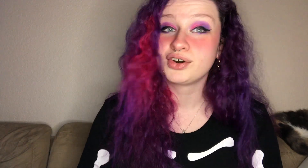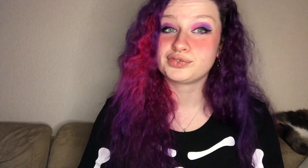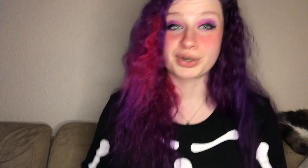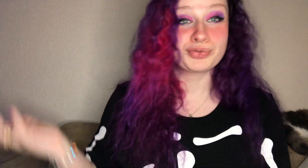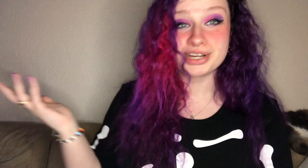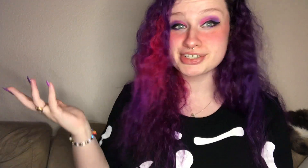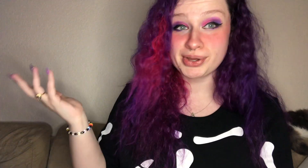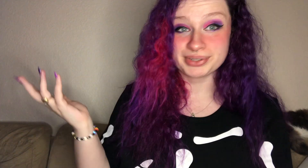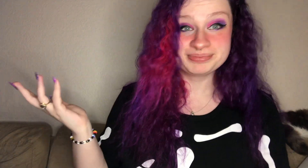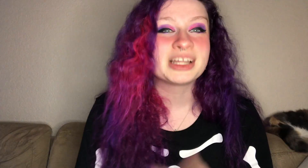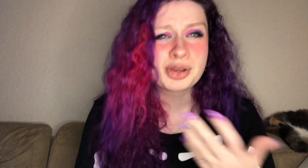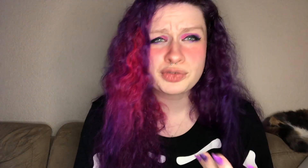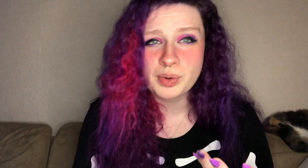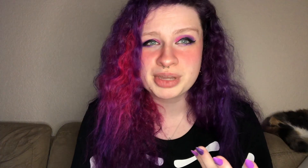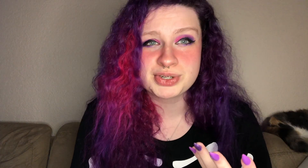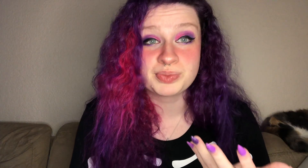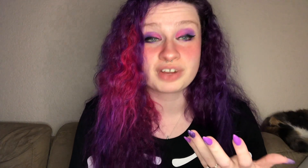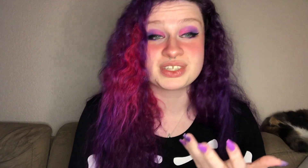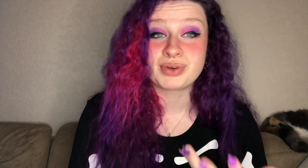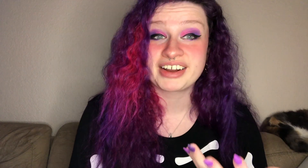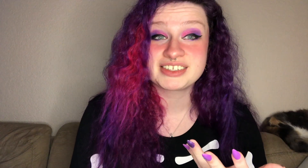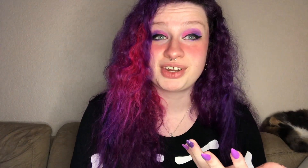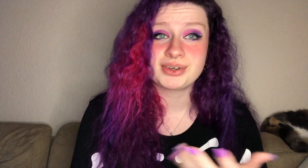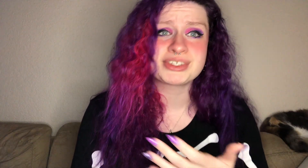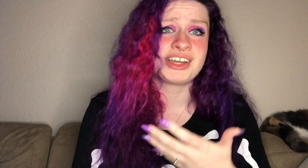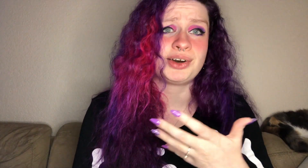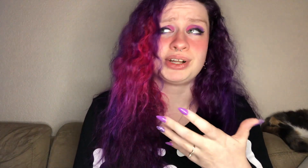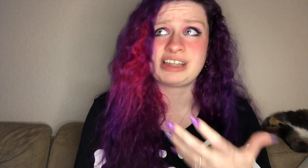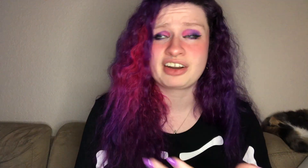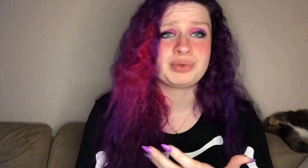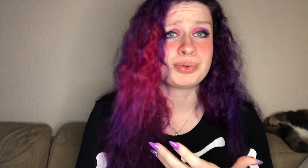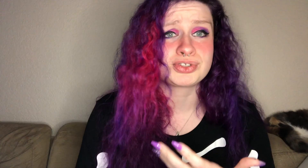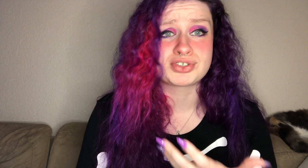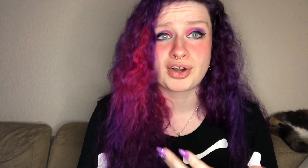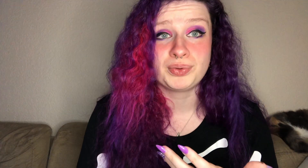44 years old let me know if you want me to do more of these practice videos i know a lot of people struggle with